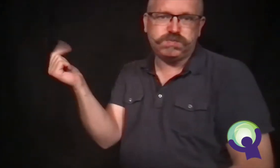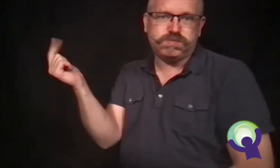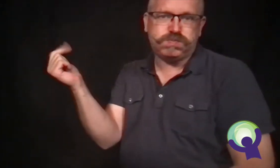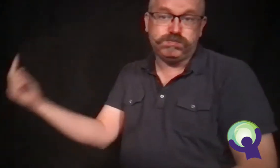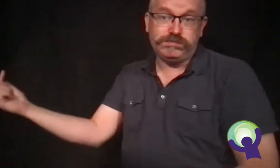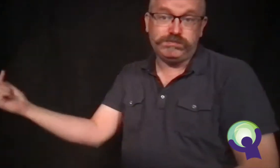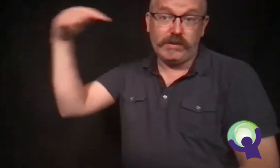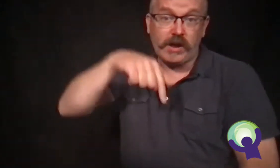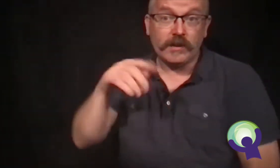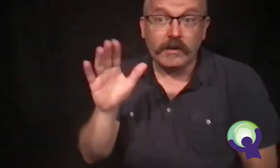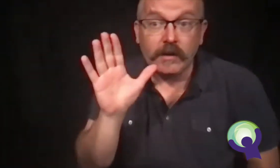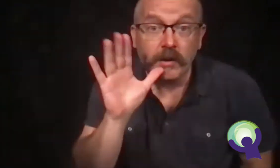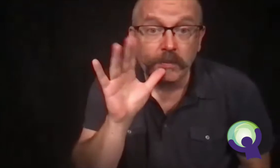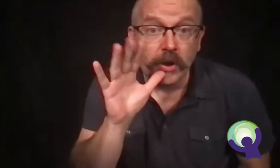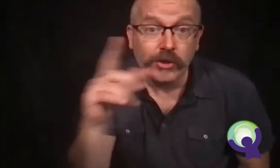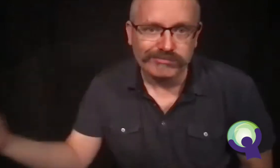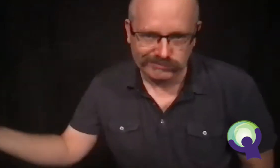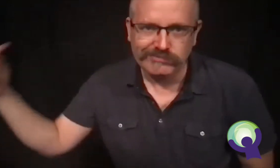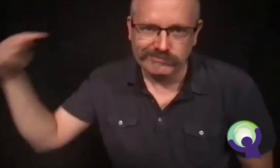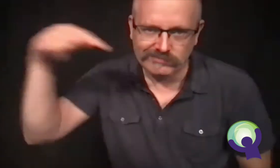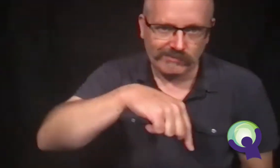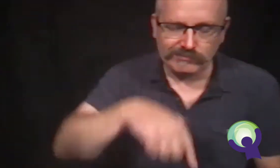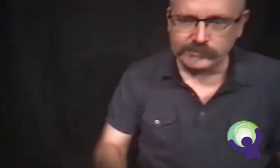Now, Mrs. Scott called Ron's mother.